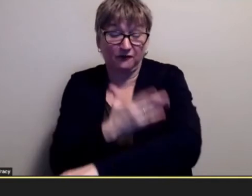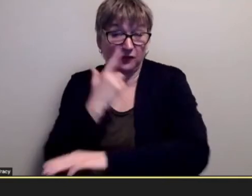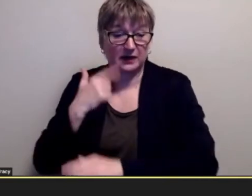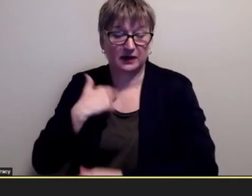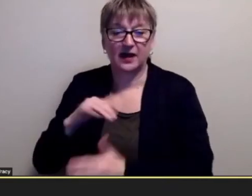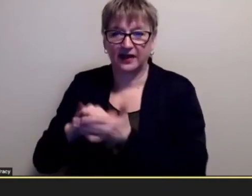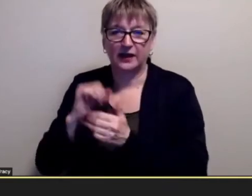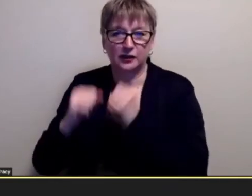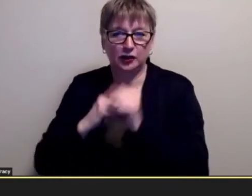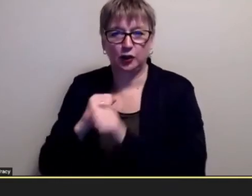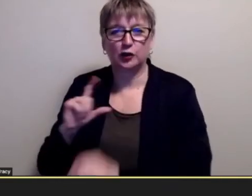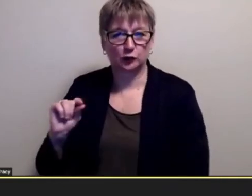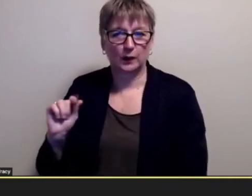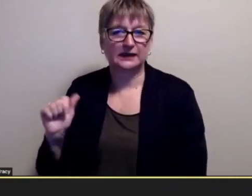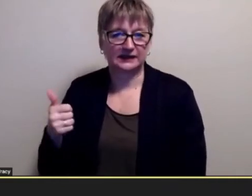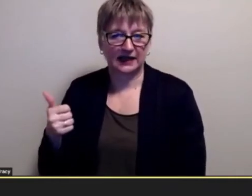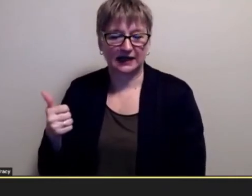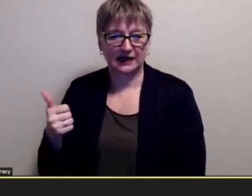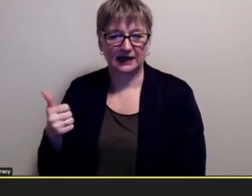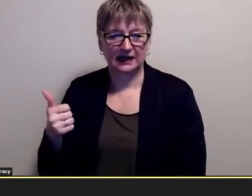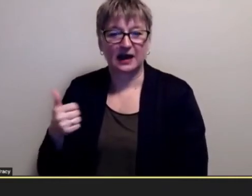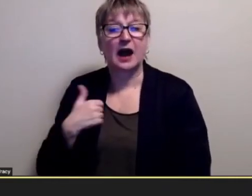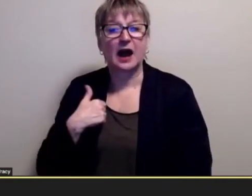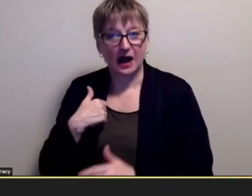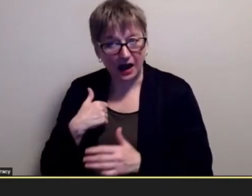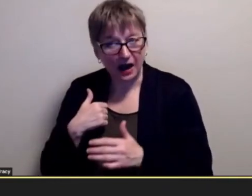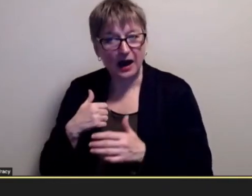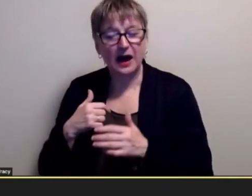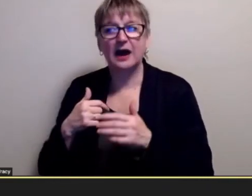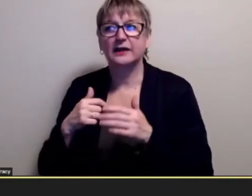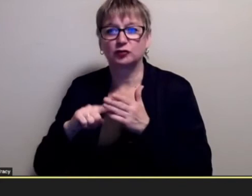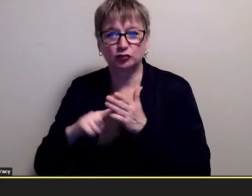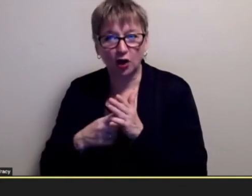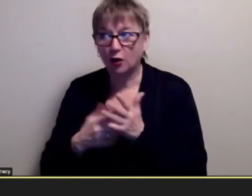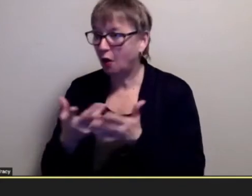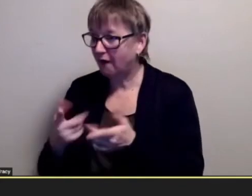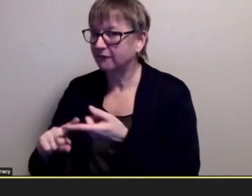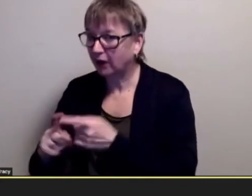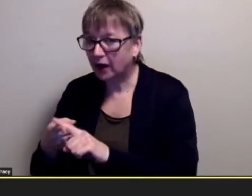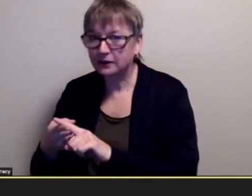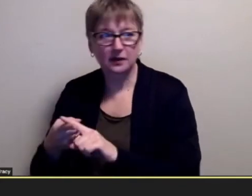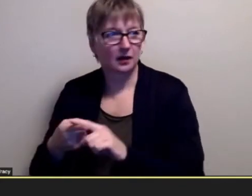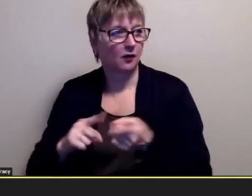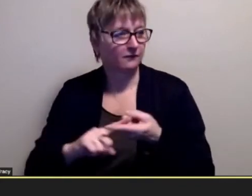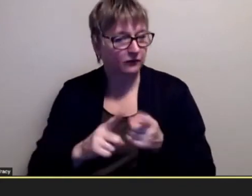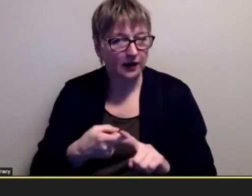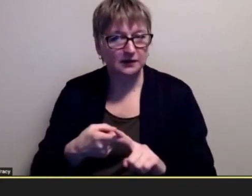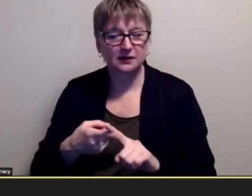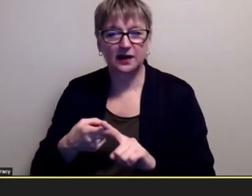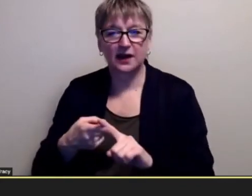year when you know uh when i started making sons you know people started maintaining